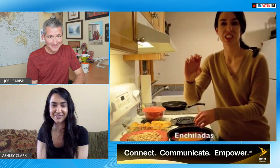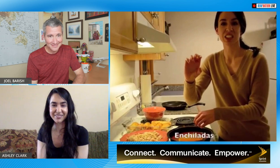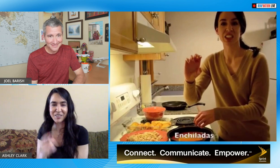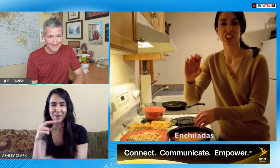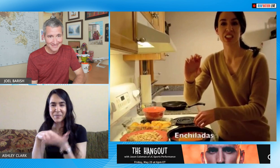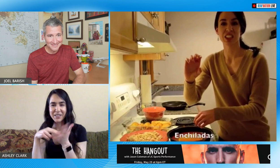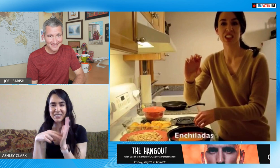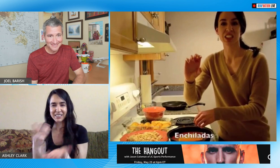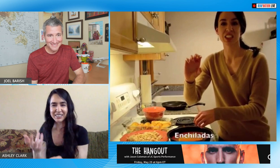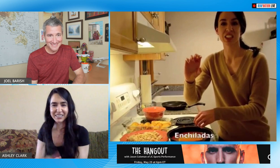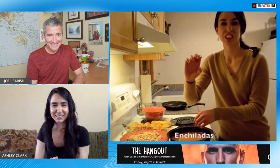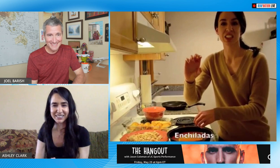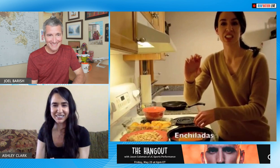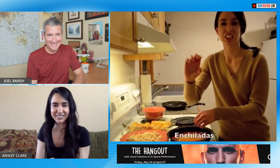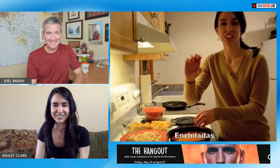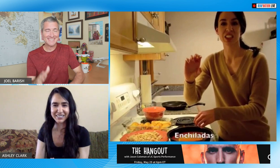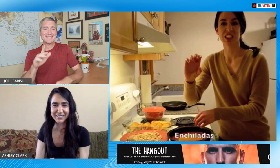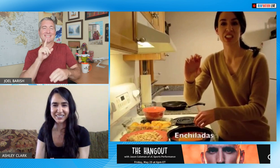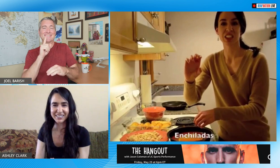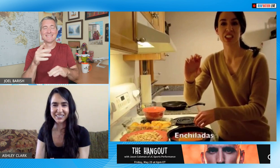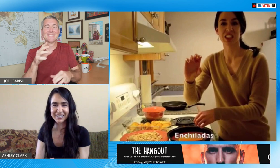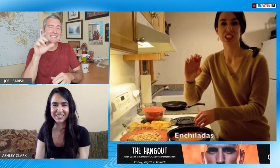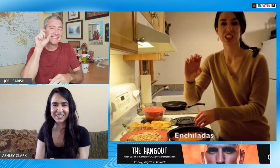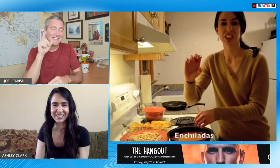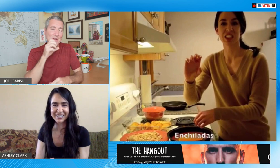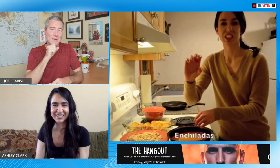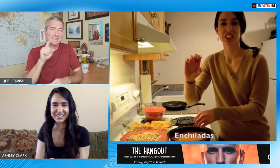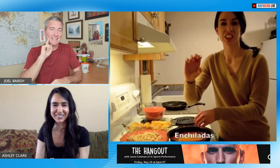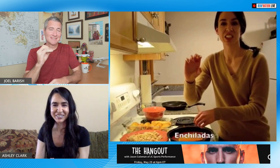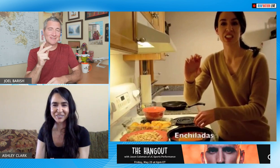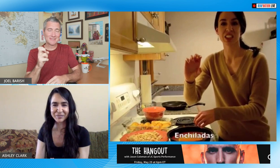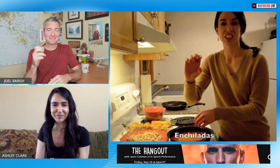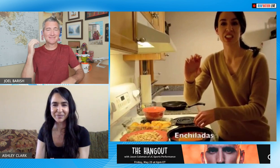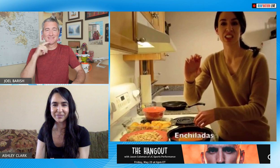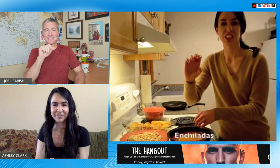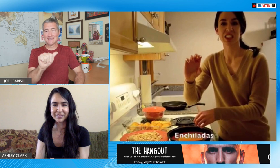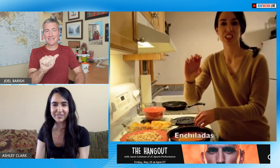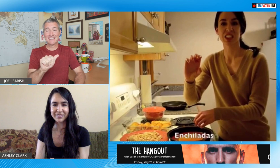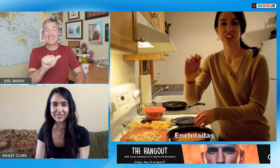What does it mean? Actually, it's an old deaf joke that is supposed to be instead of spelling the full alphabet.